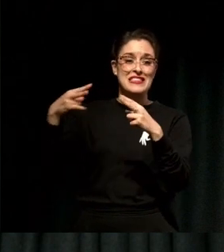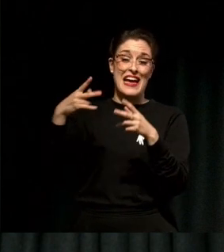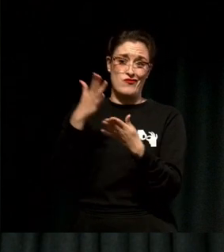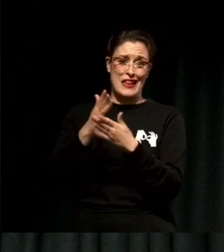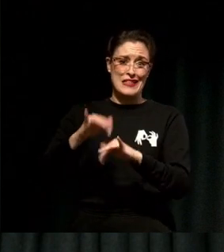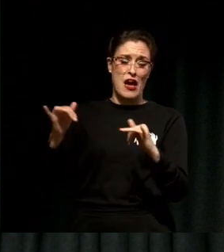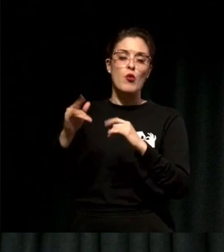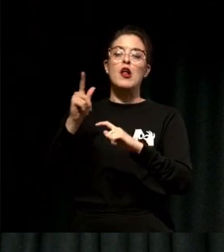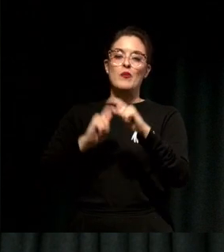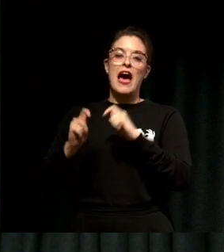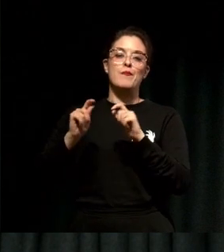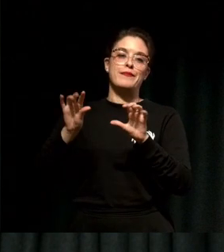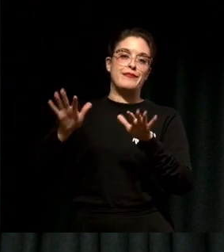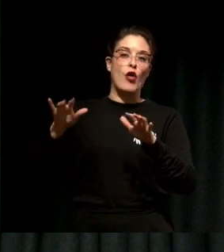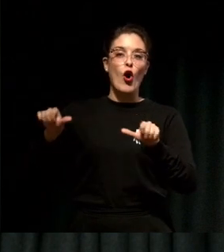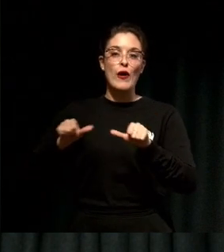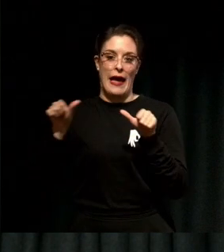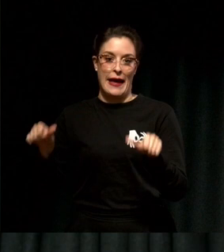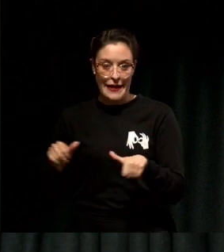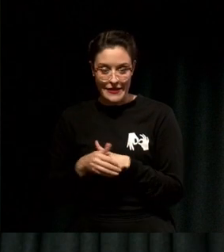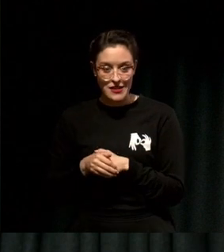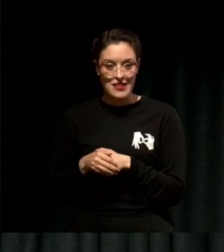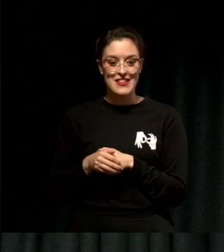So I don't know many organizations that are out there that are making an impact but also